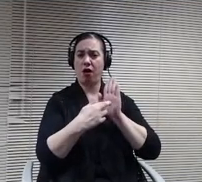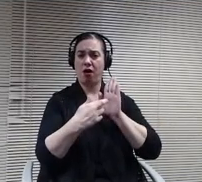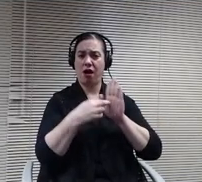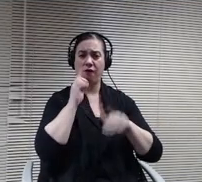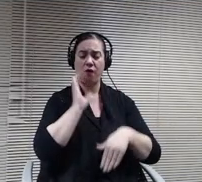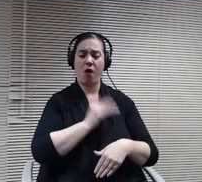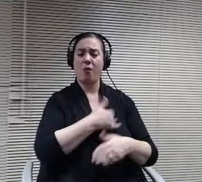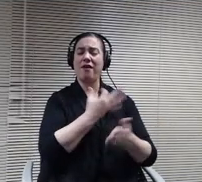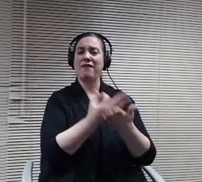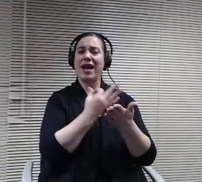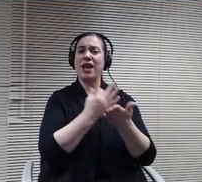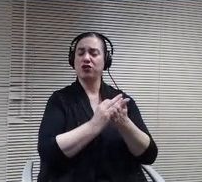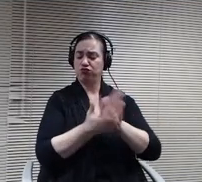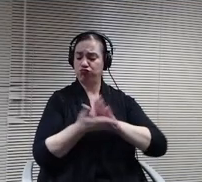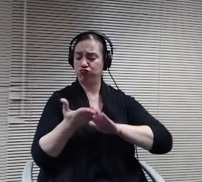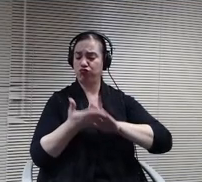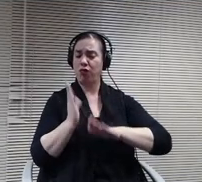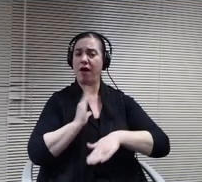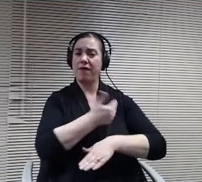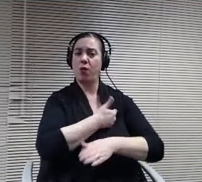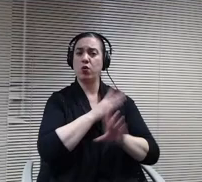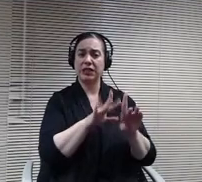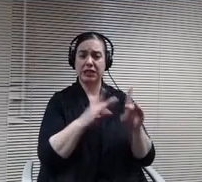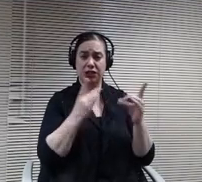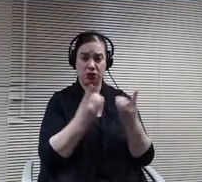And we'd recommend that you use him again this coming year.